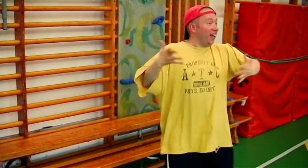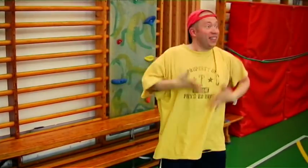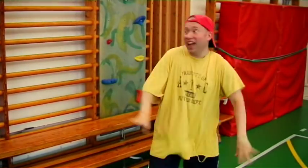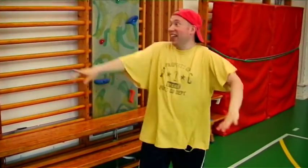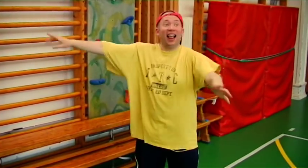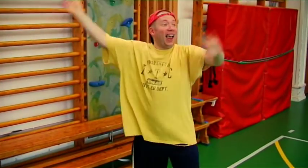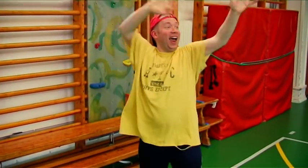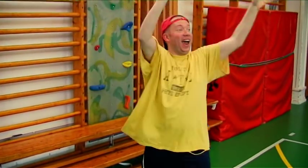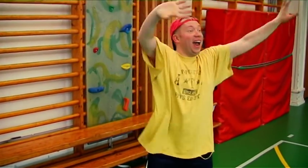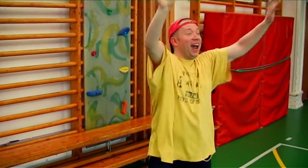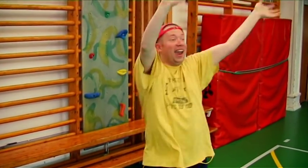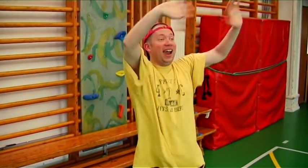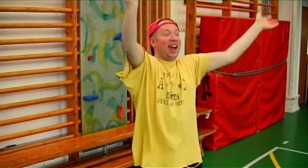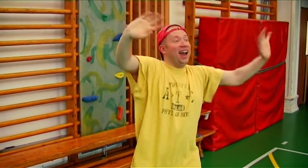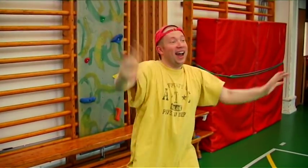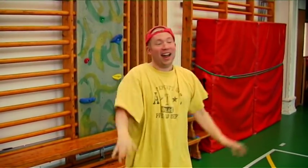She's gonna give birth...